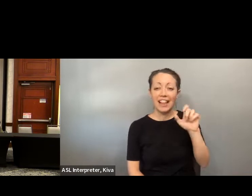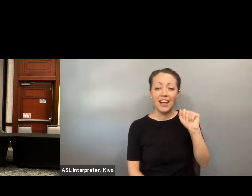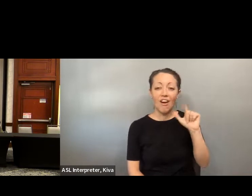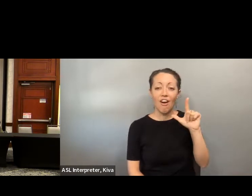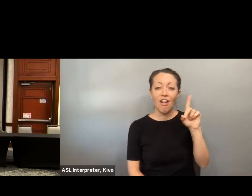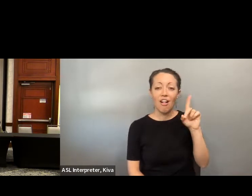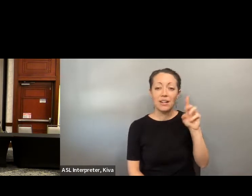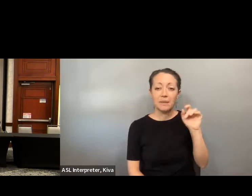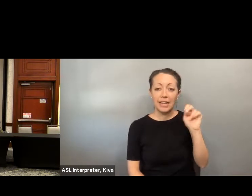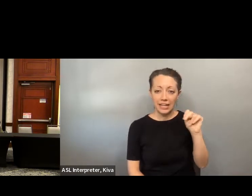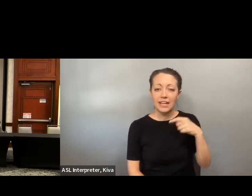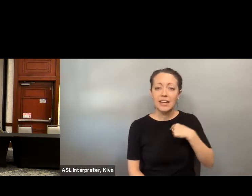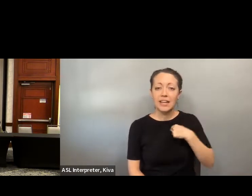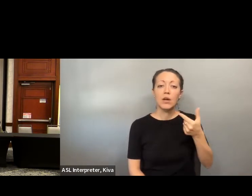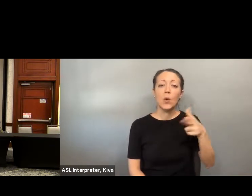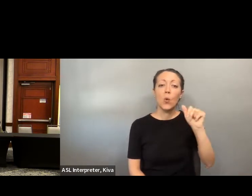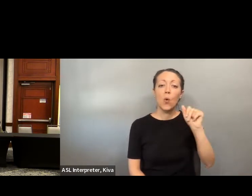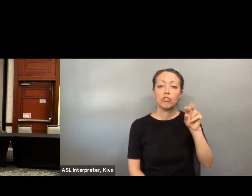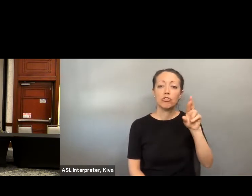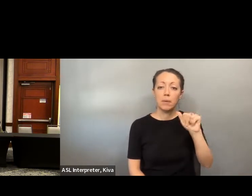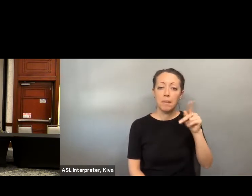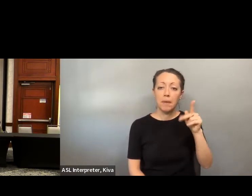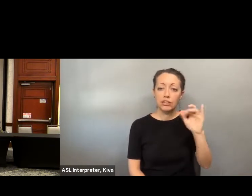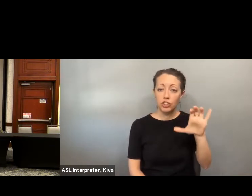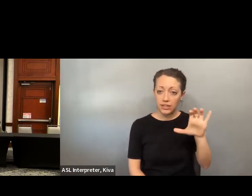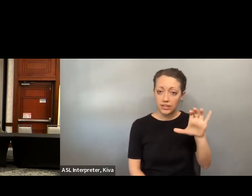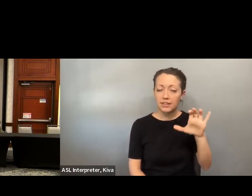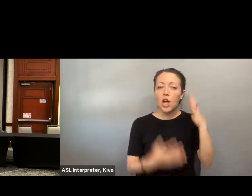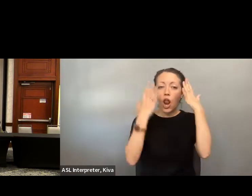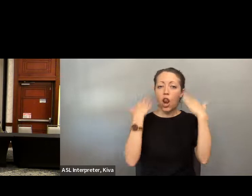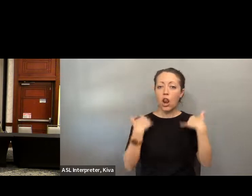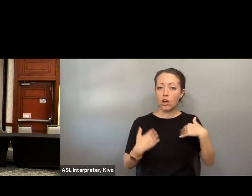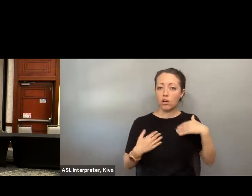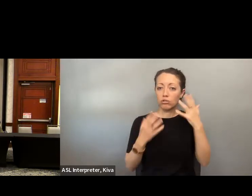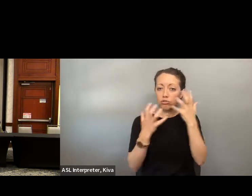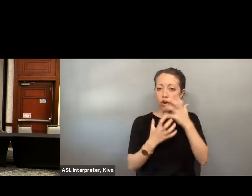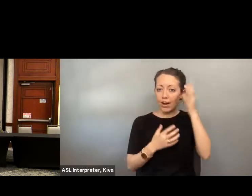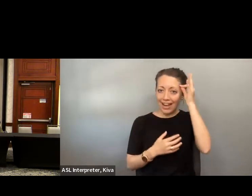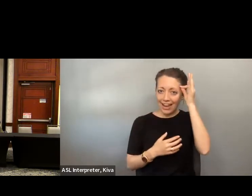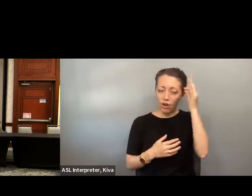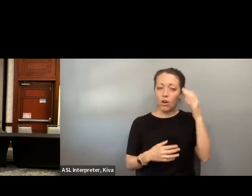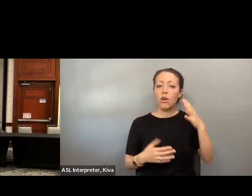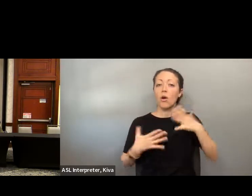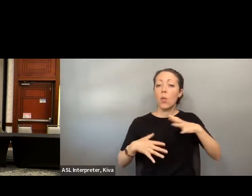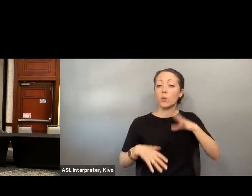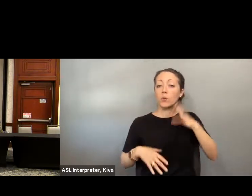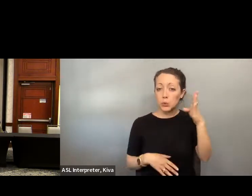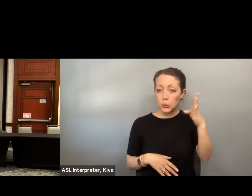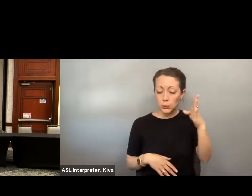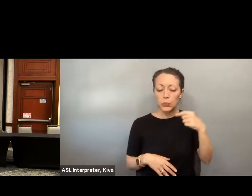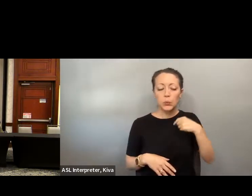Hi! I'm Natalie Alden, and I'm a c 5 quadriplegic. elected official. » Hi, I'm Natalie Alden and